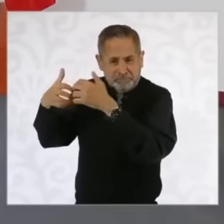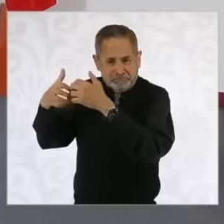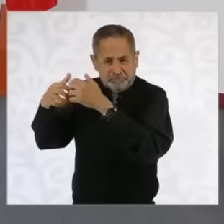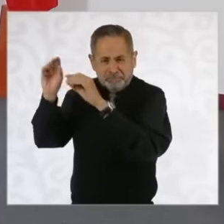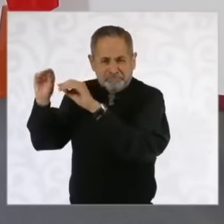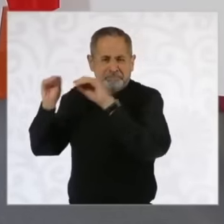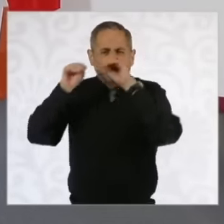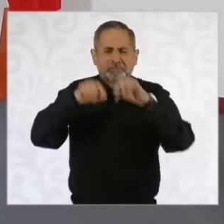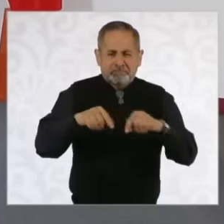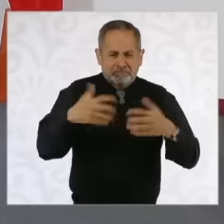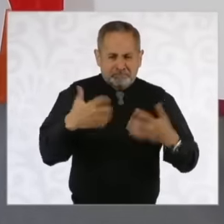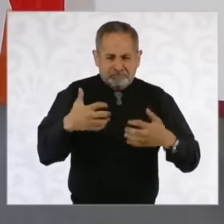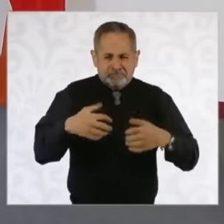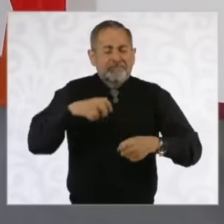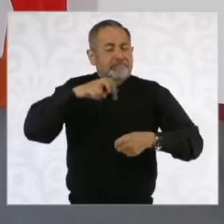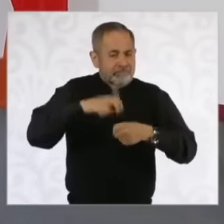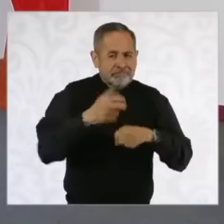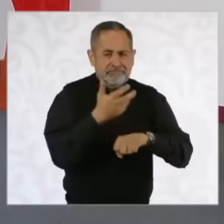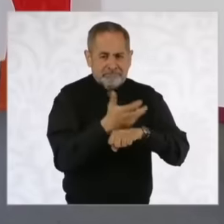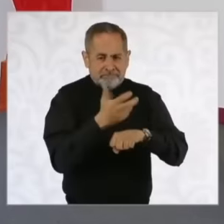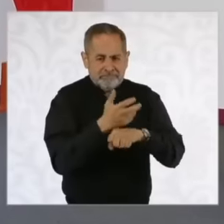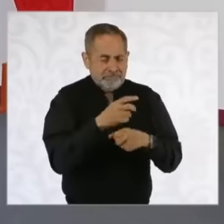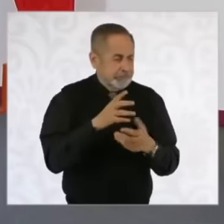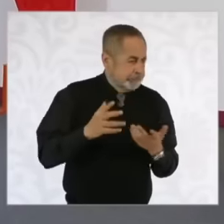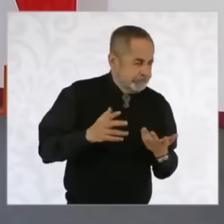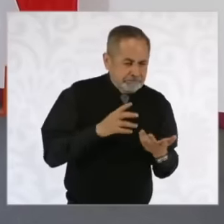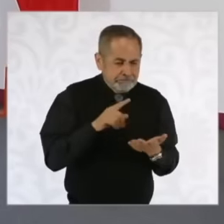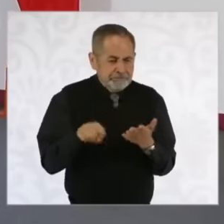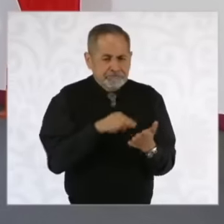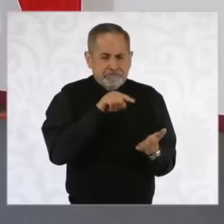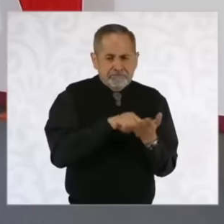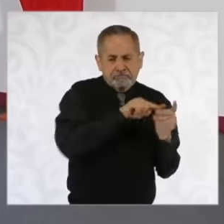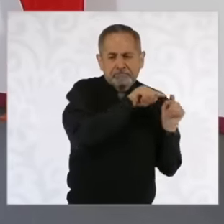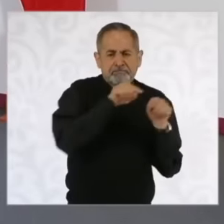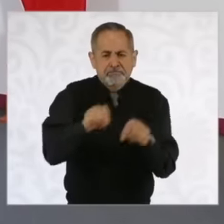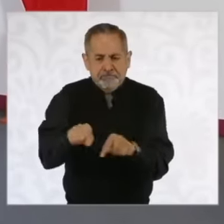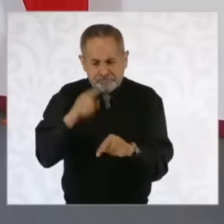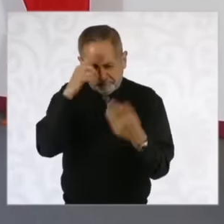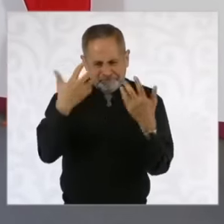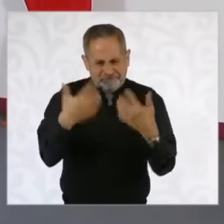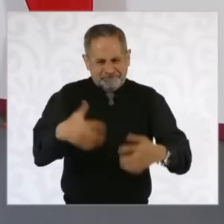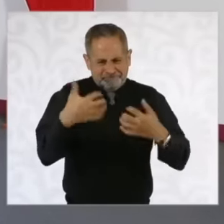to be produced in the United States and one of the places that has had a Boom in this sense